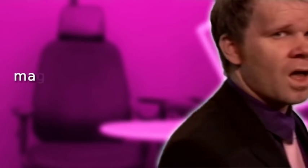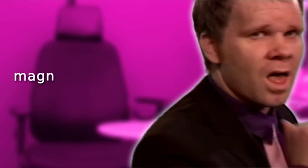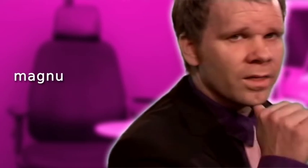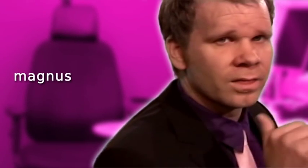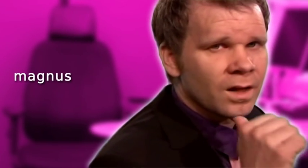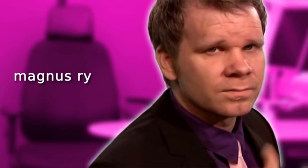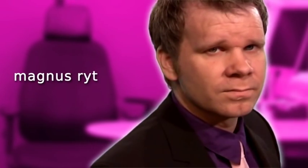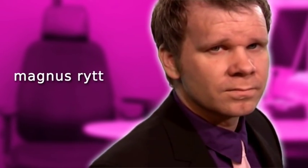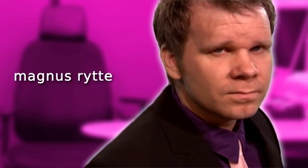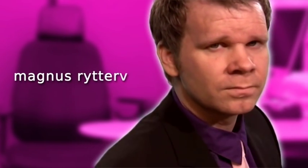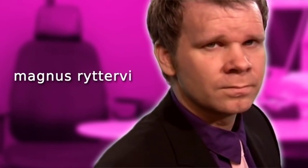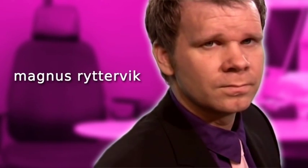Anders